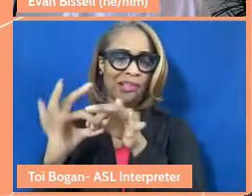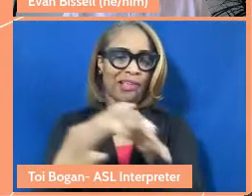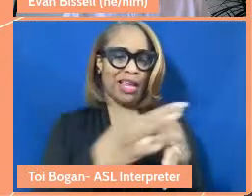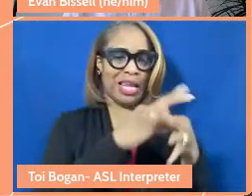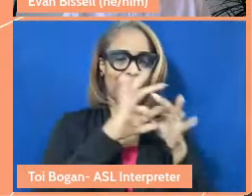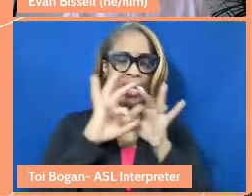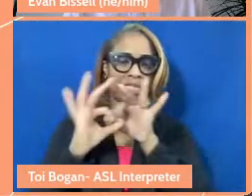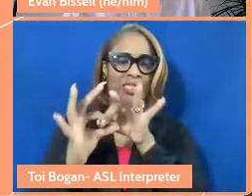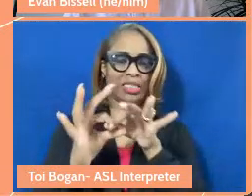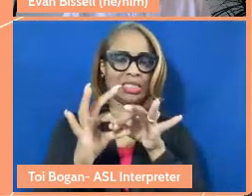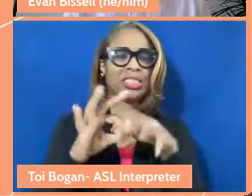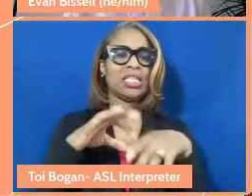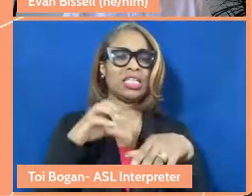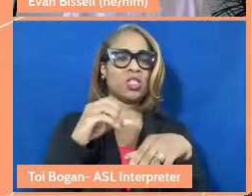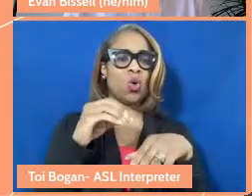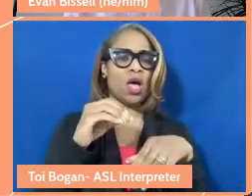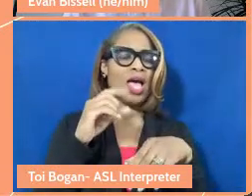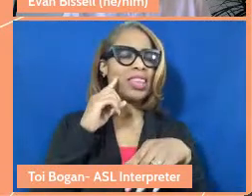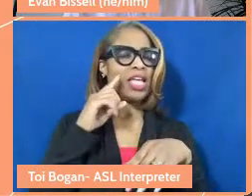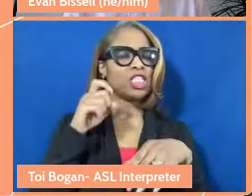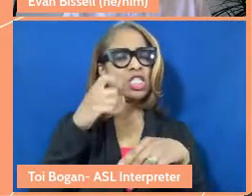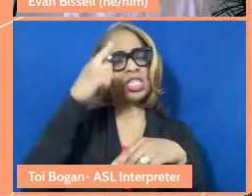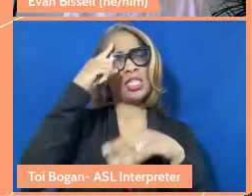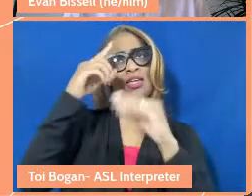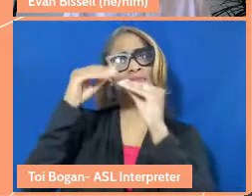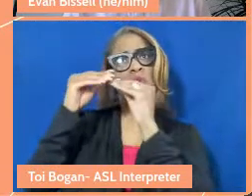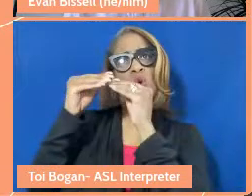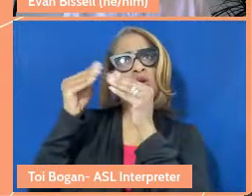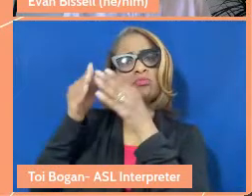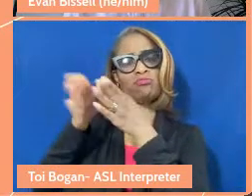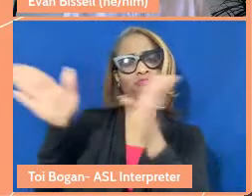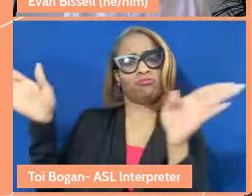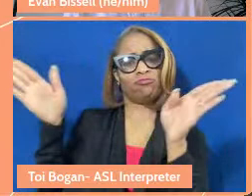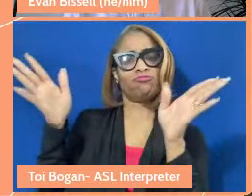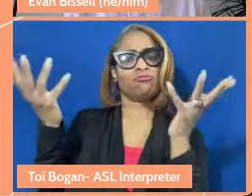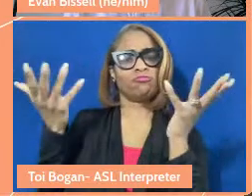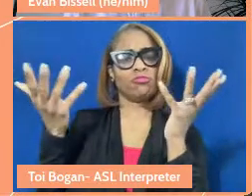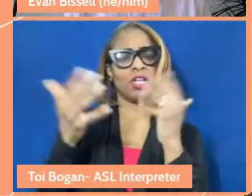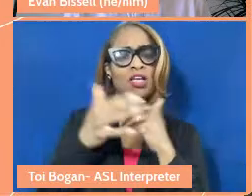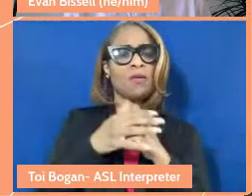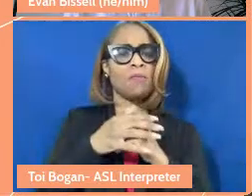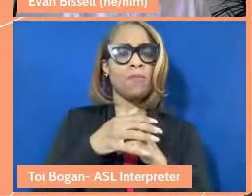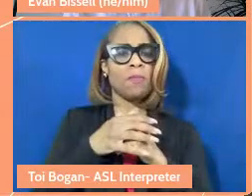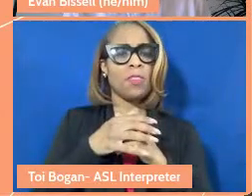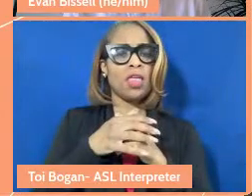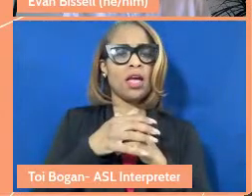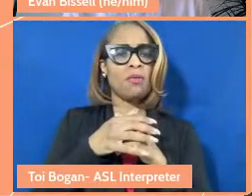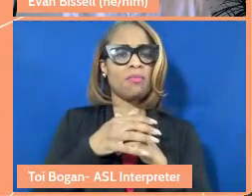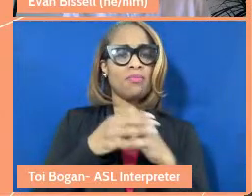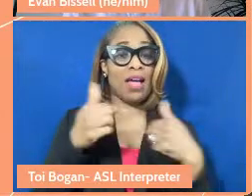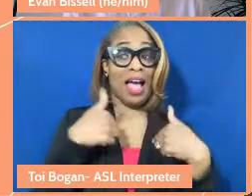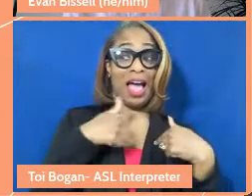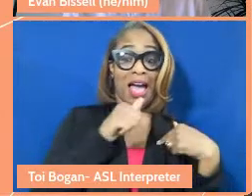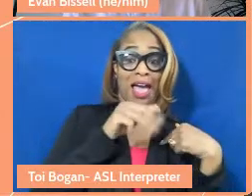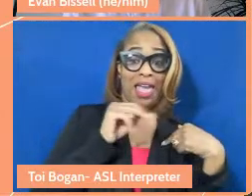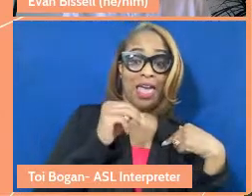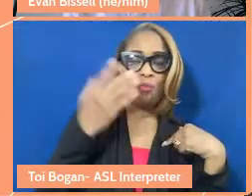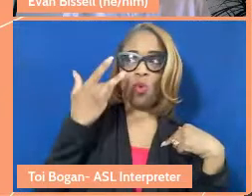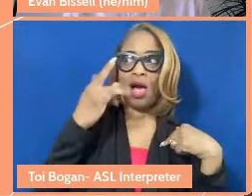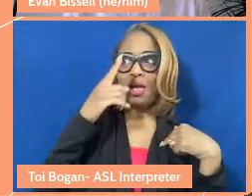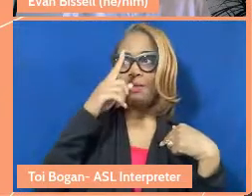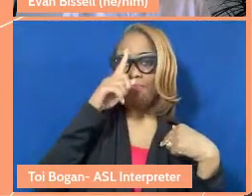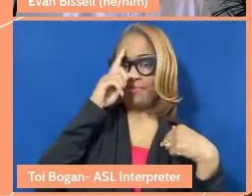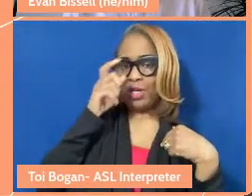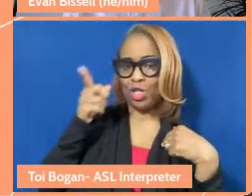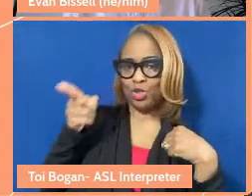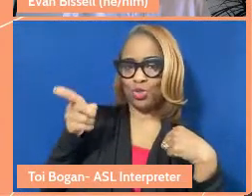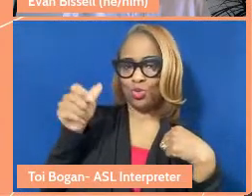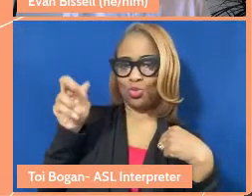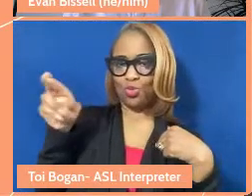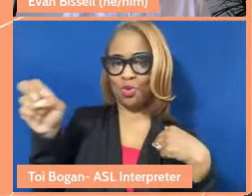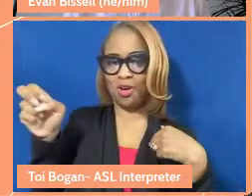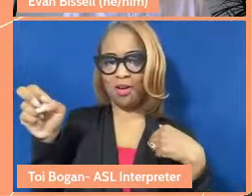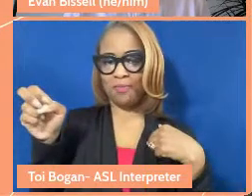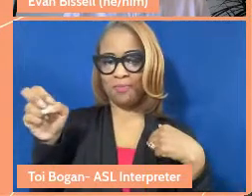push us even further, and that is the idea of I am because you are. I only exist because you are.